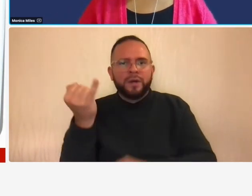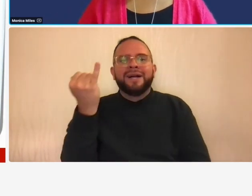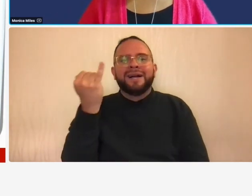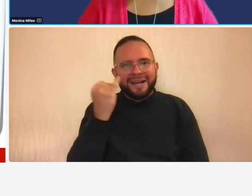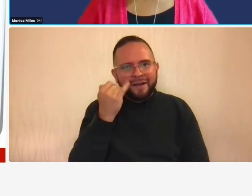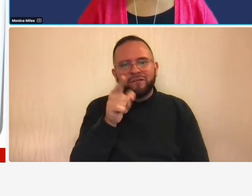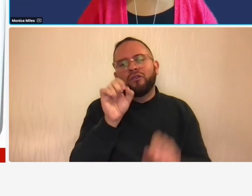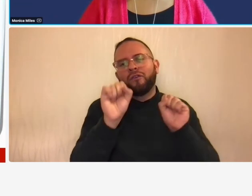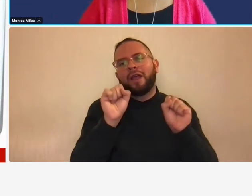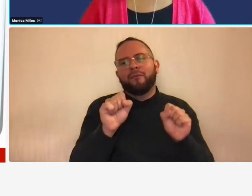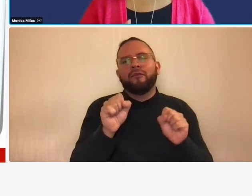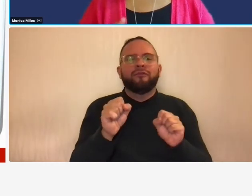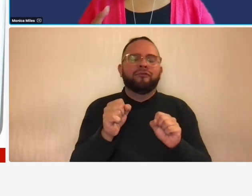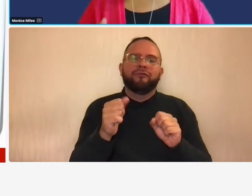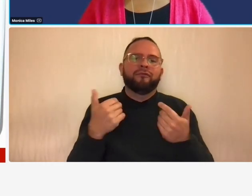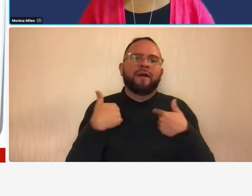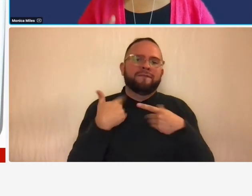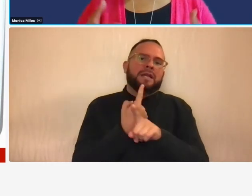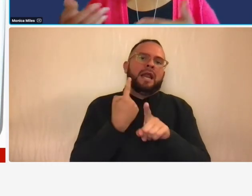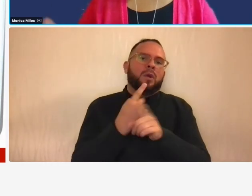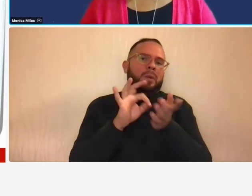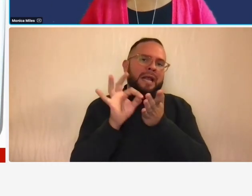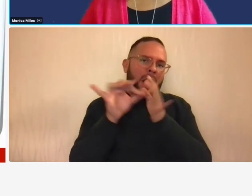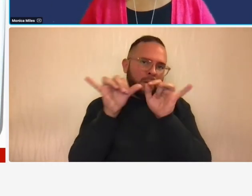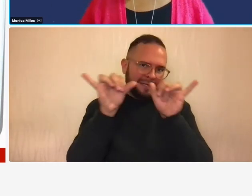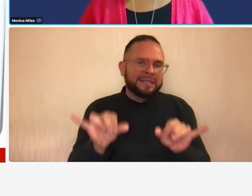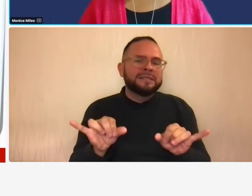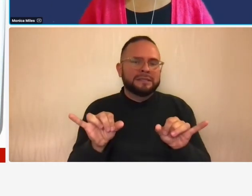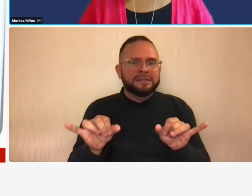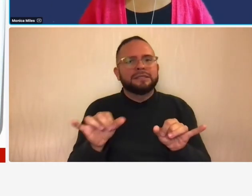have an adequate accounting system and you're able to support what your real indirect cost rate is